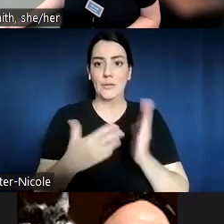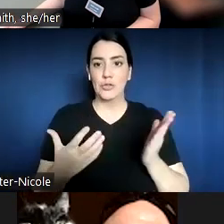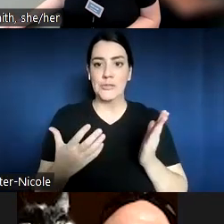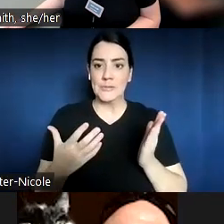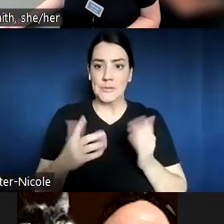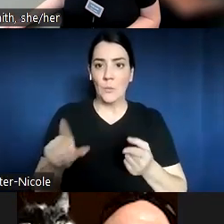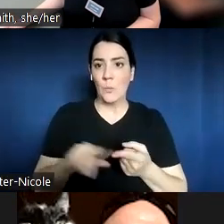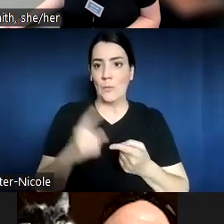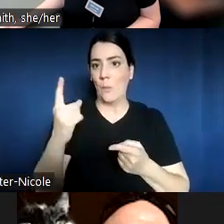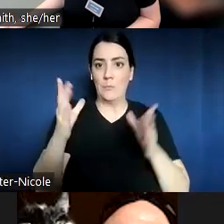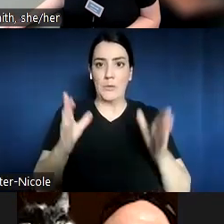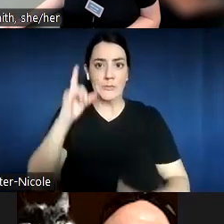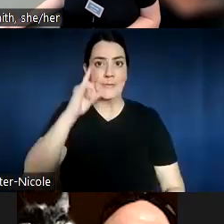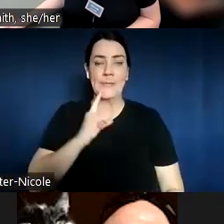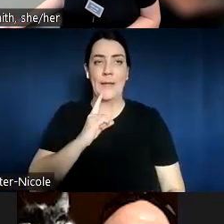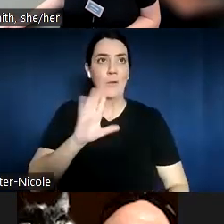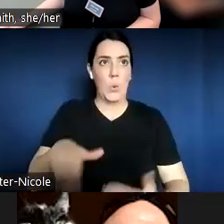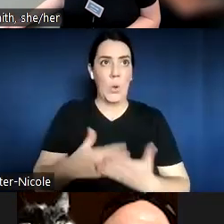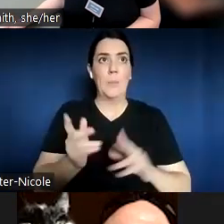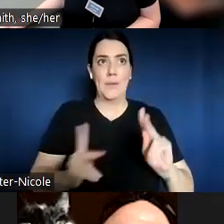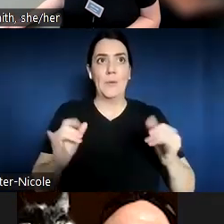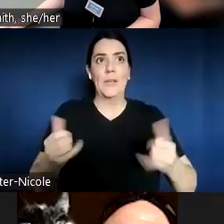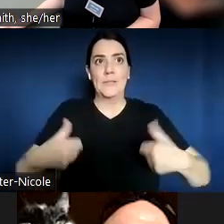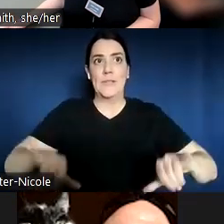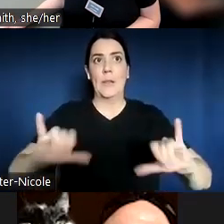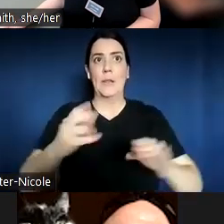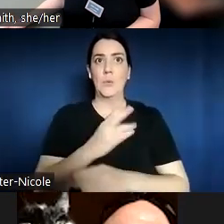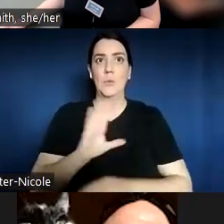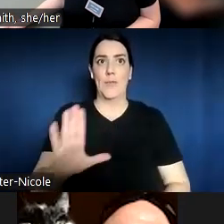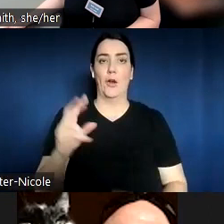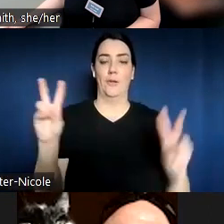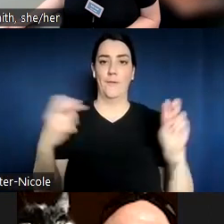And I think that's amazing and I'm so impressed with your triad. That's so great.